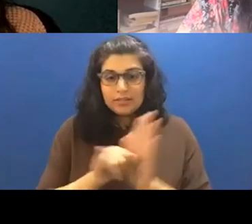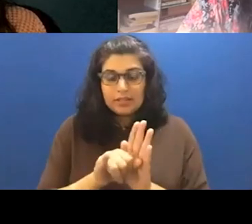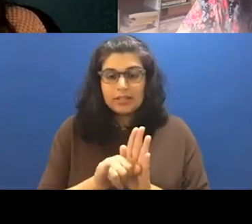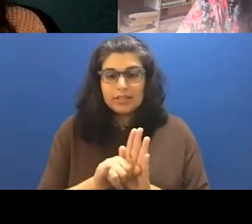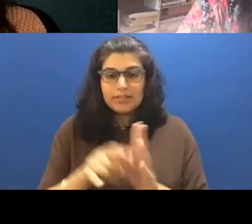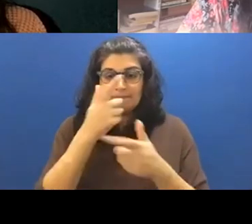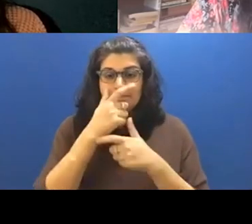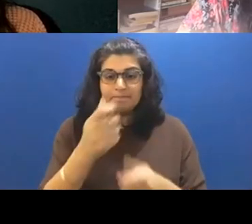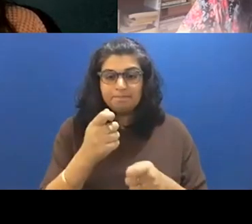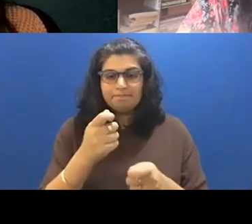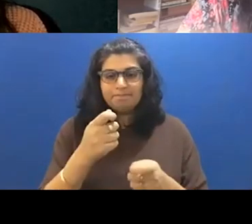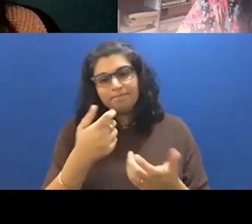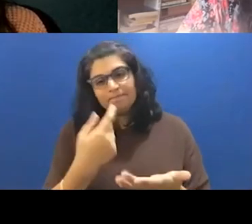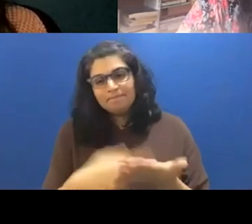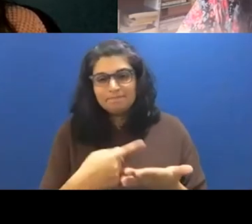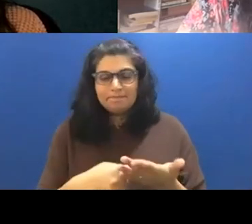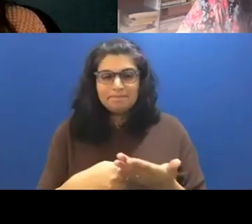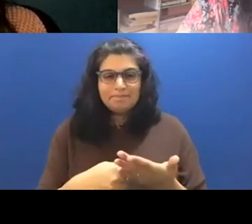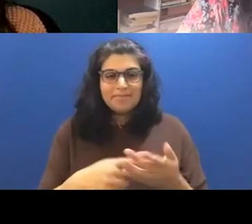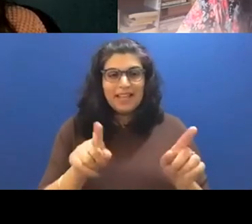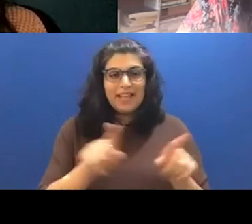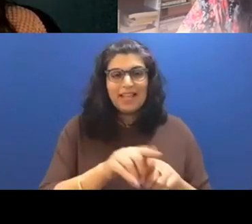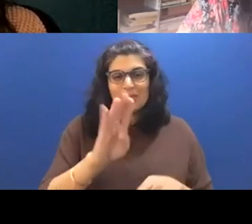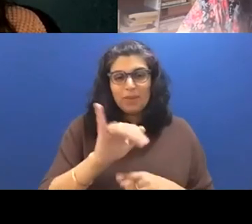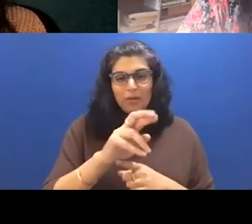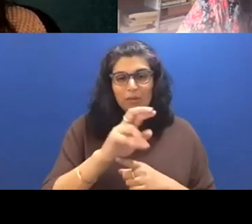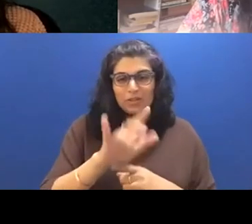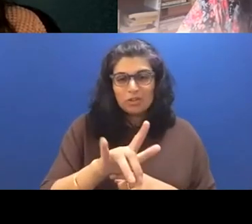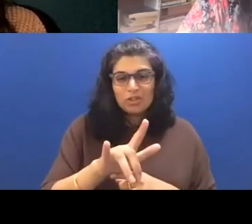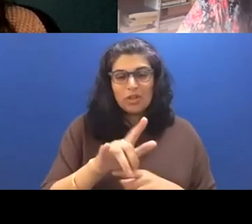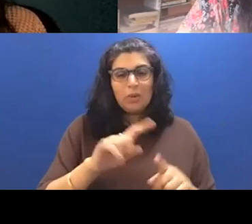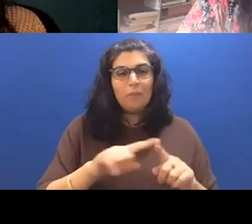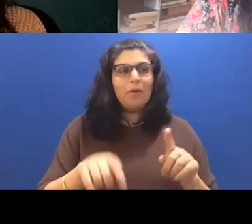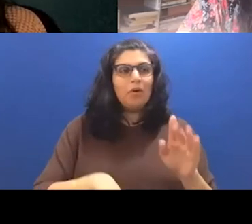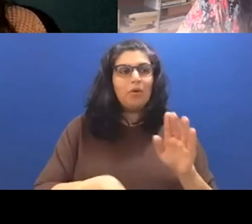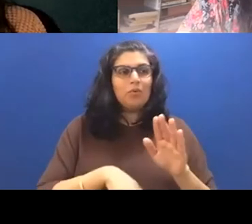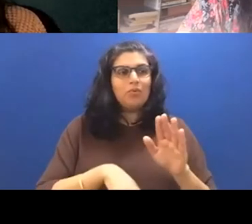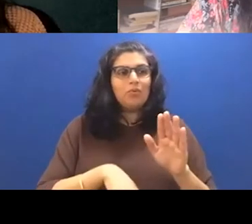conversation about being biracial but being raised by like a mano racial parent and no